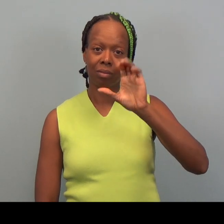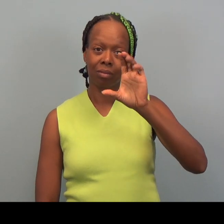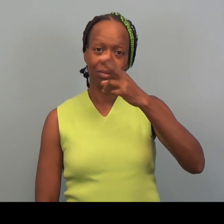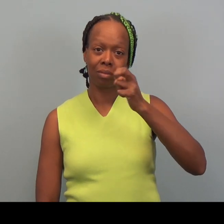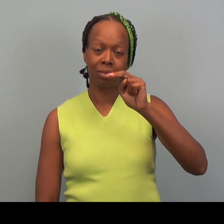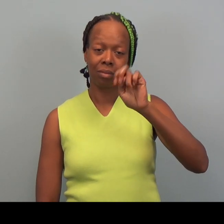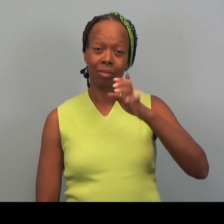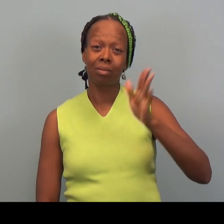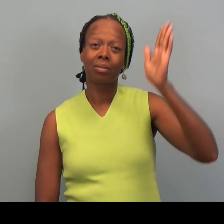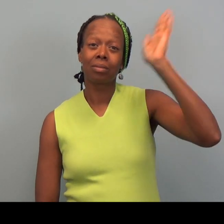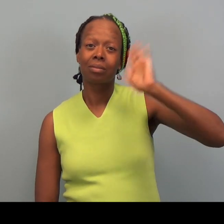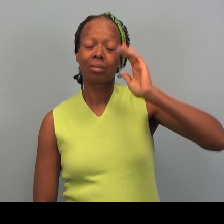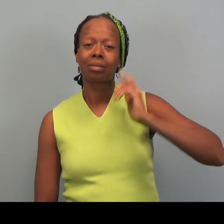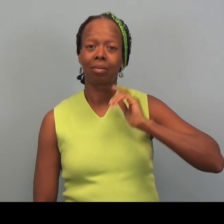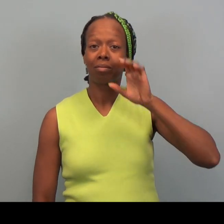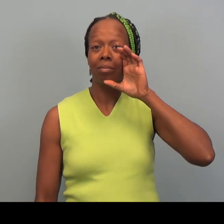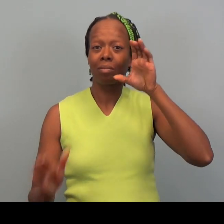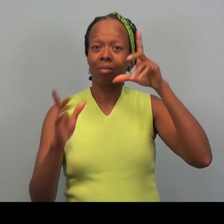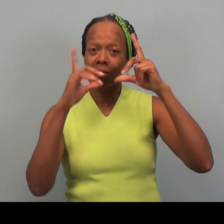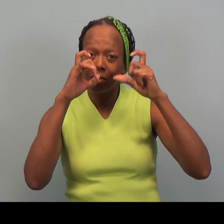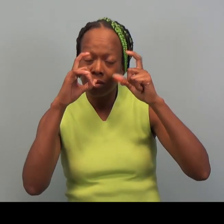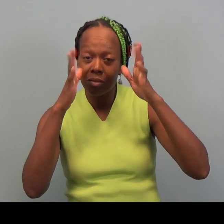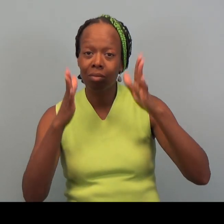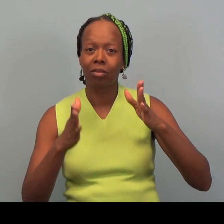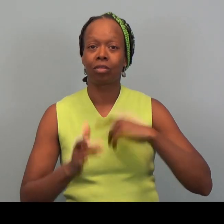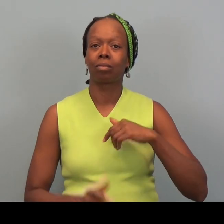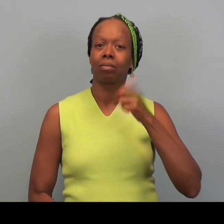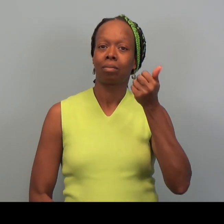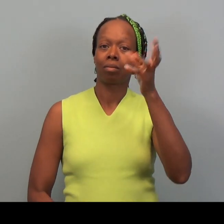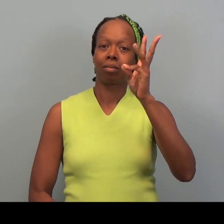and I was a photojournalist for about 16 years